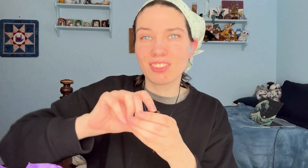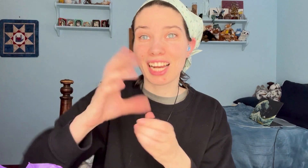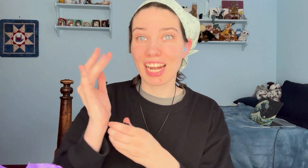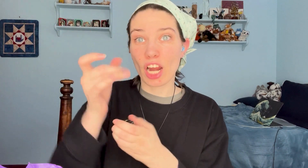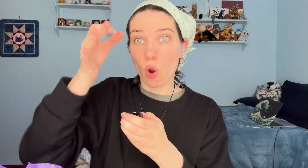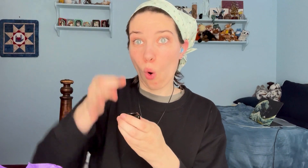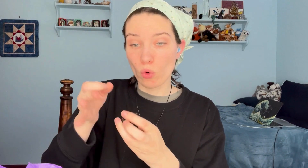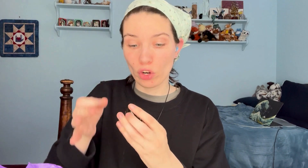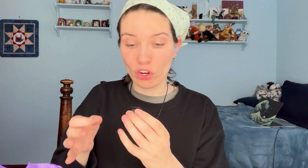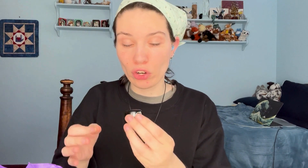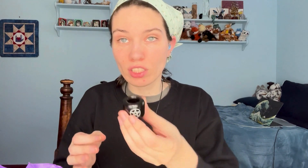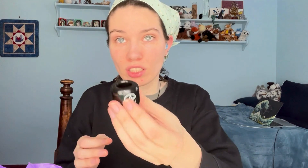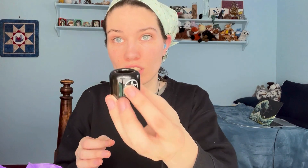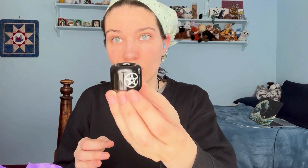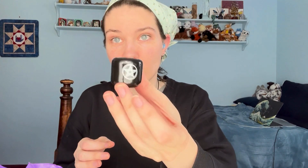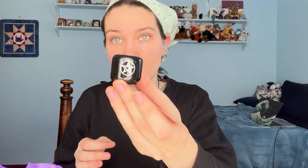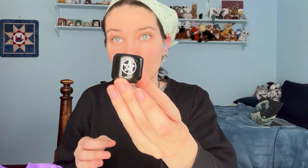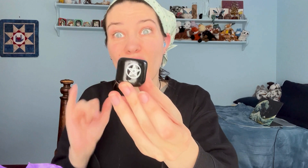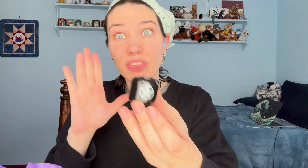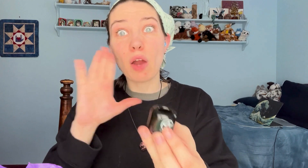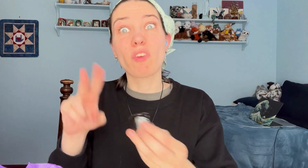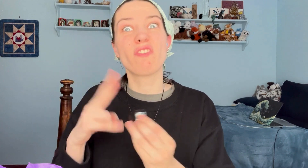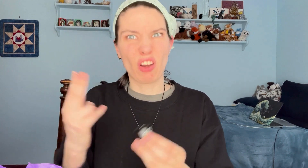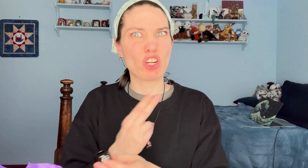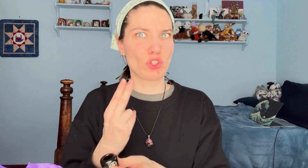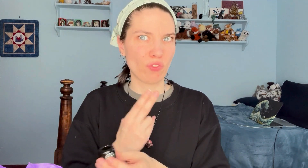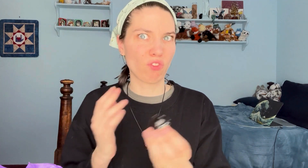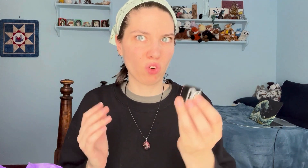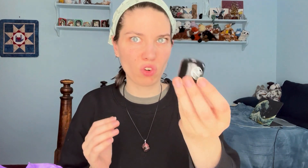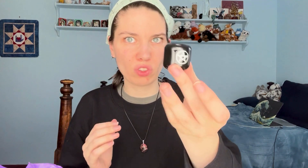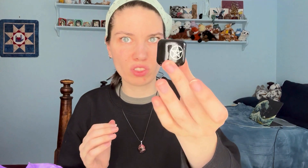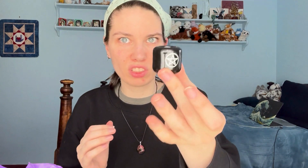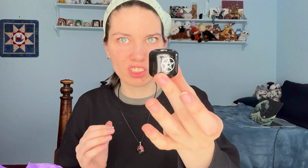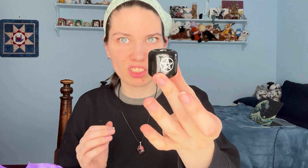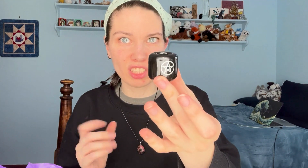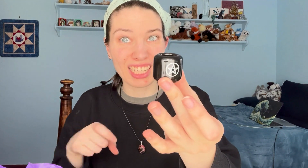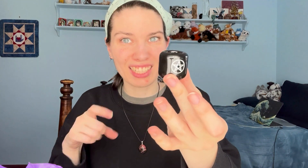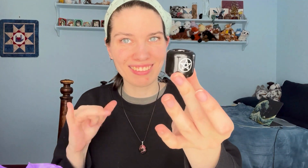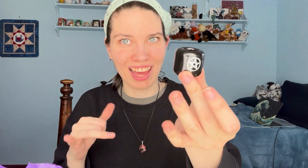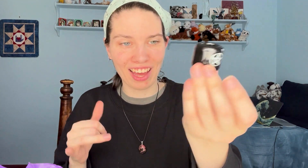A candle holder! That'll be very useful, I needed that